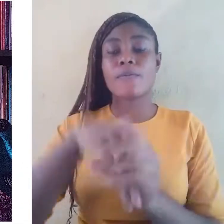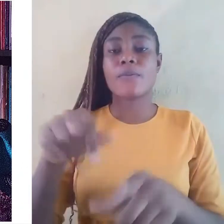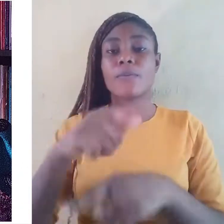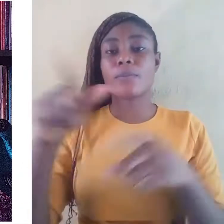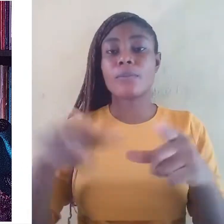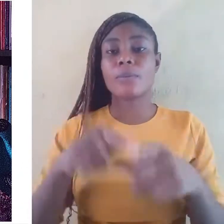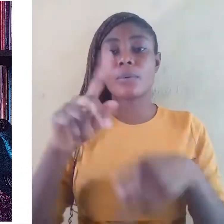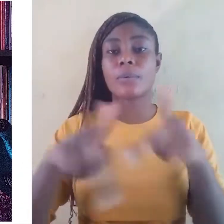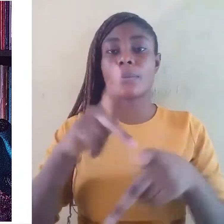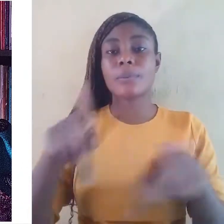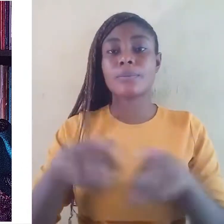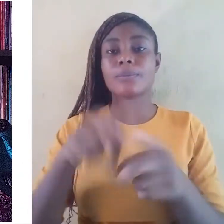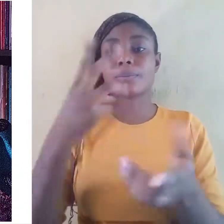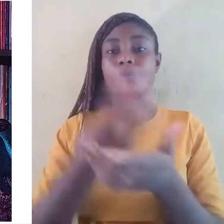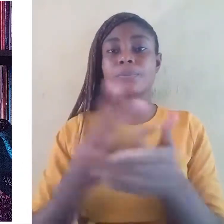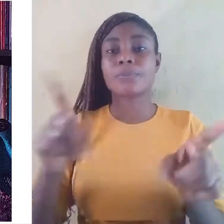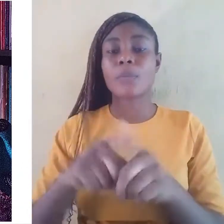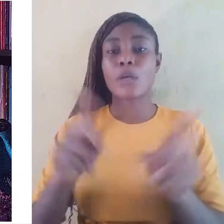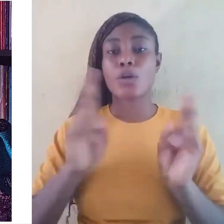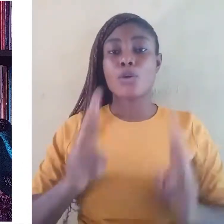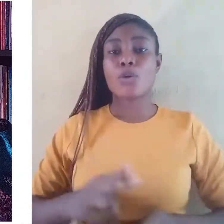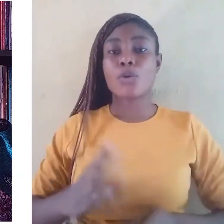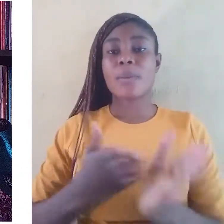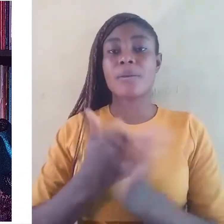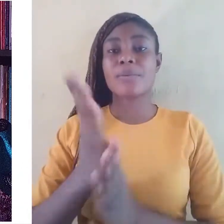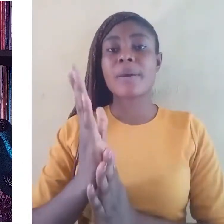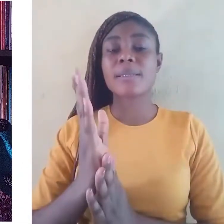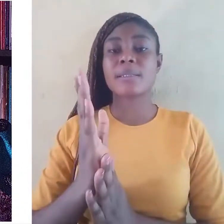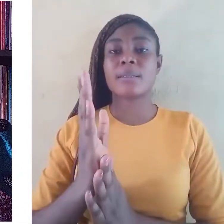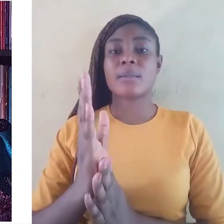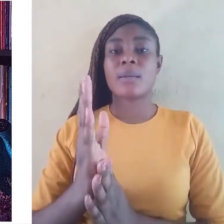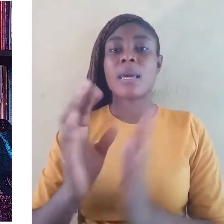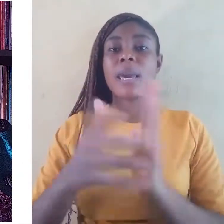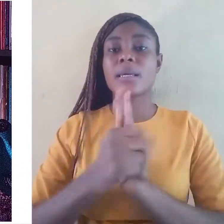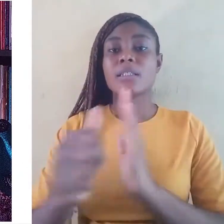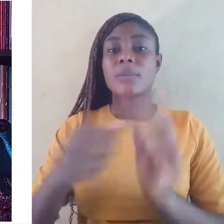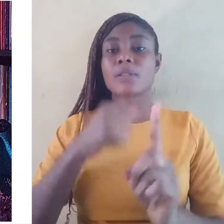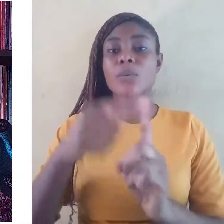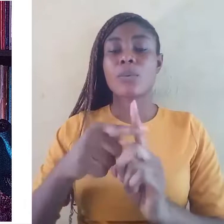and human rights experts when developing language policies.